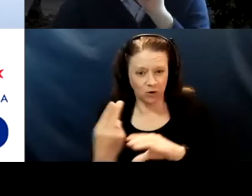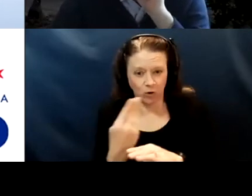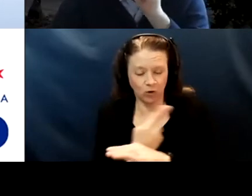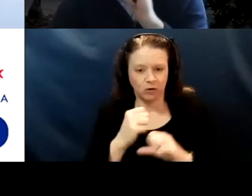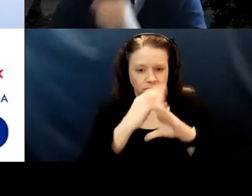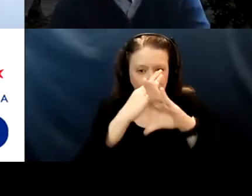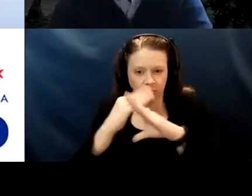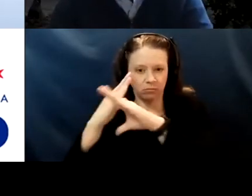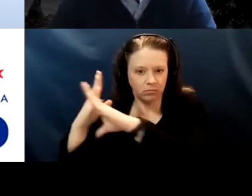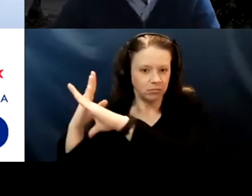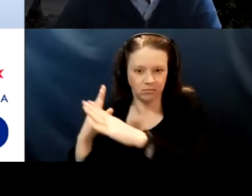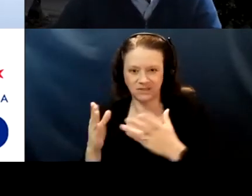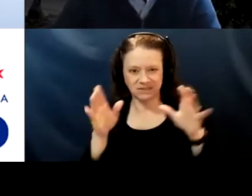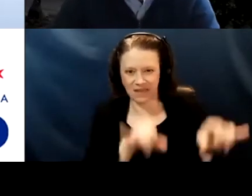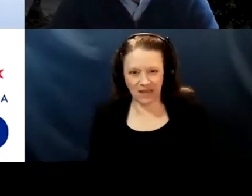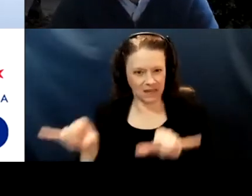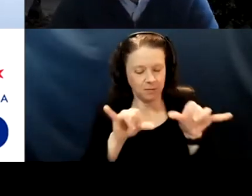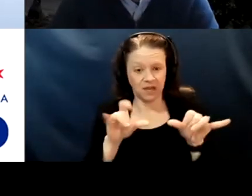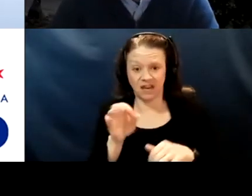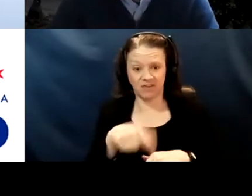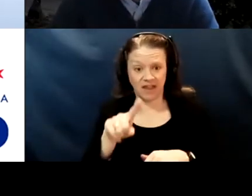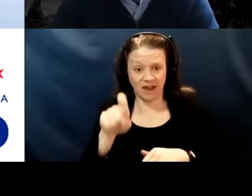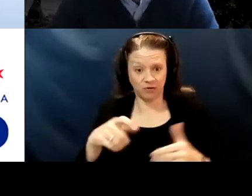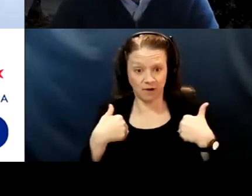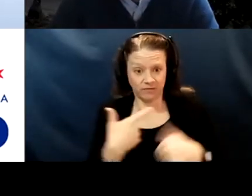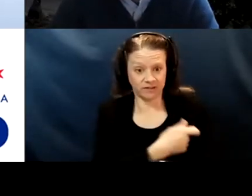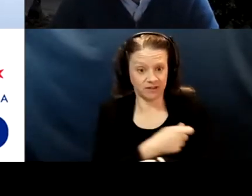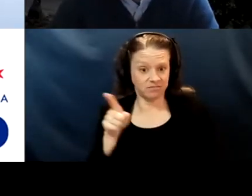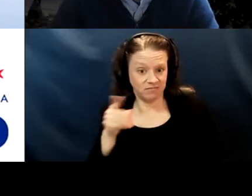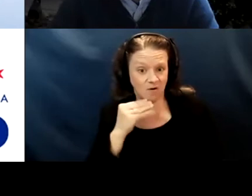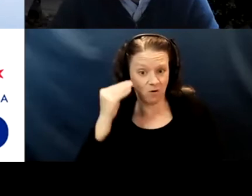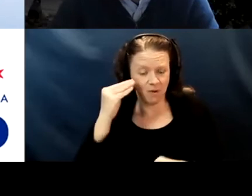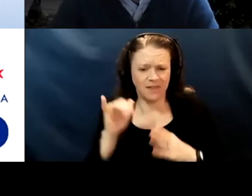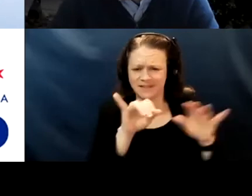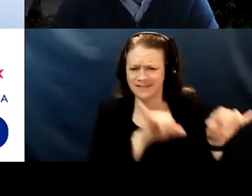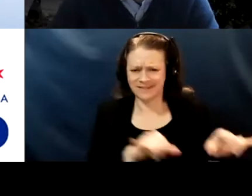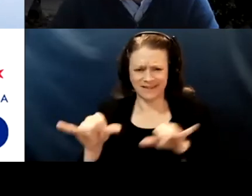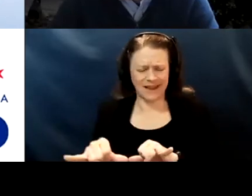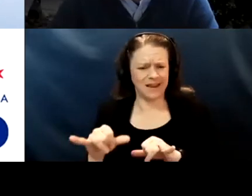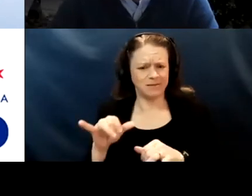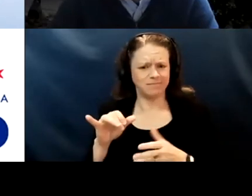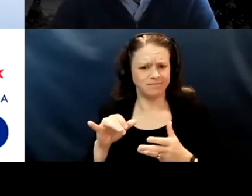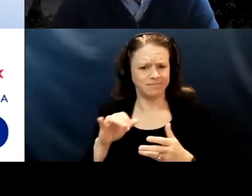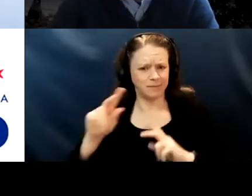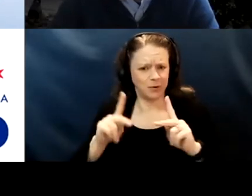or if they have to have the vaccine at home, those are likely gonna be the same barriers that people with disabilities will also experience,